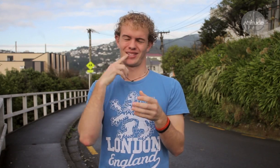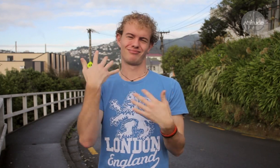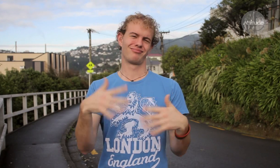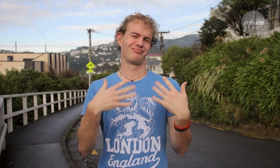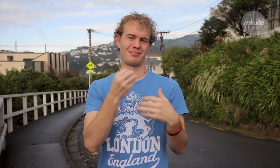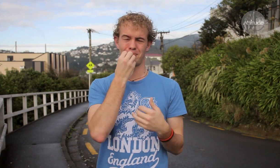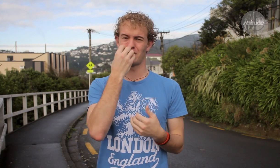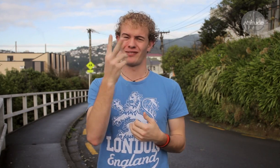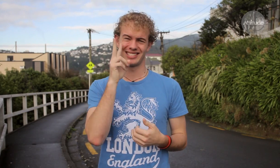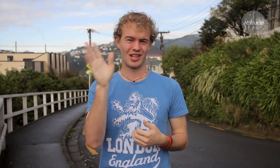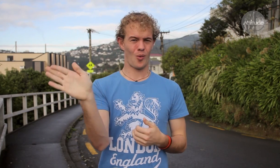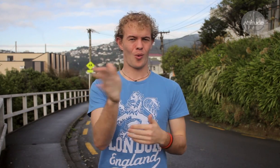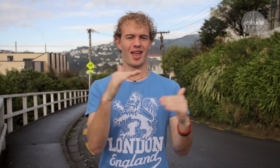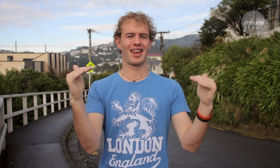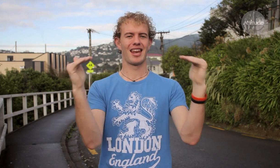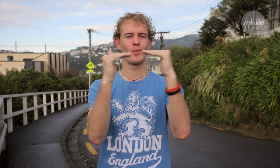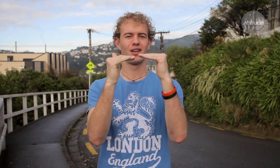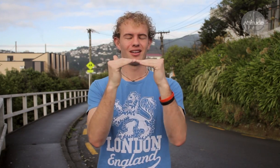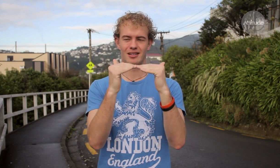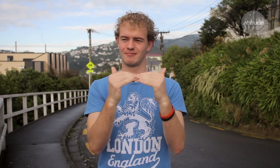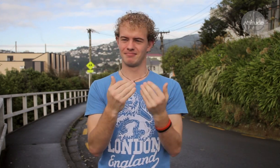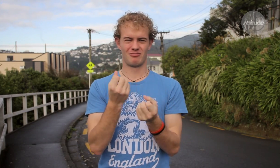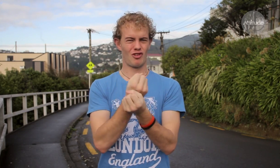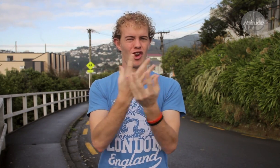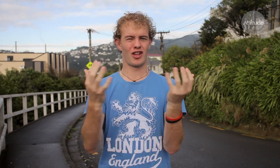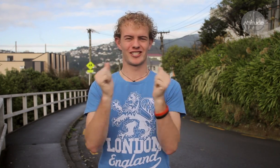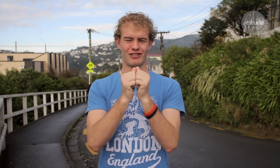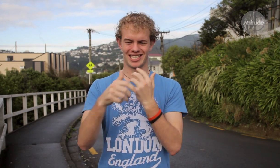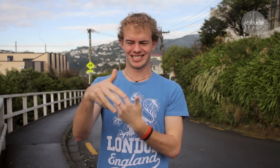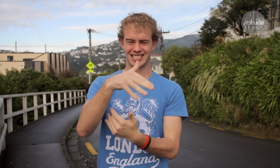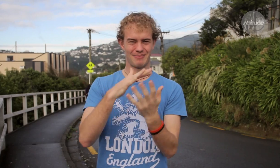It would be beautiful to see everyone come together as equals.